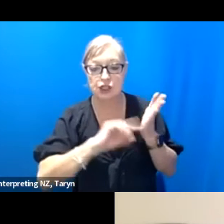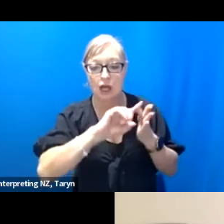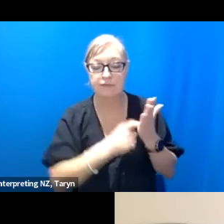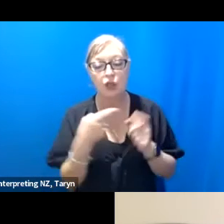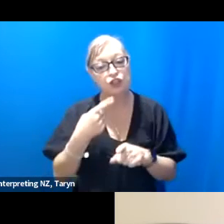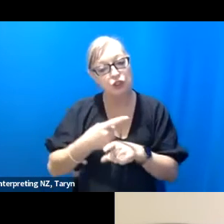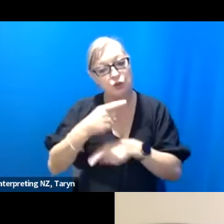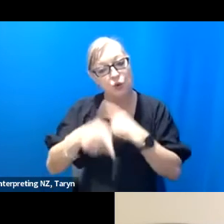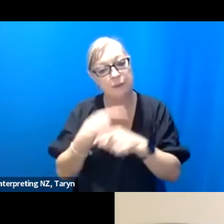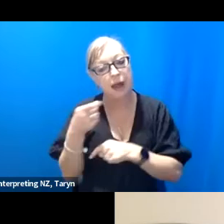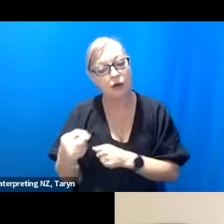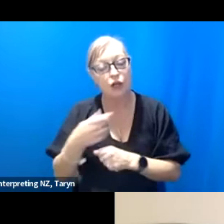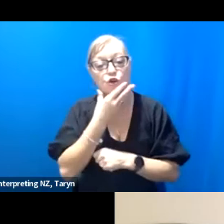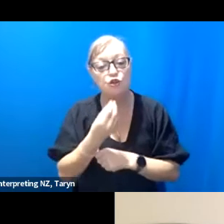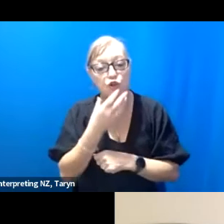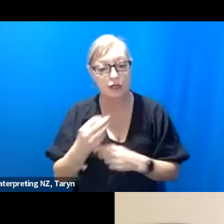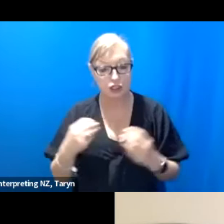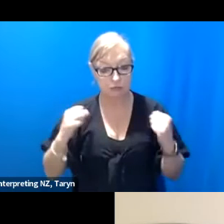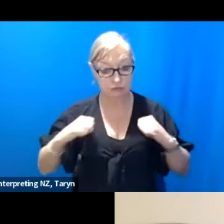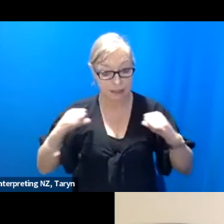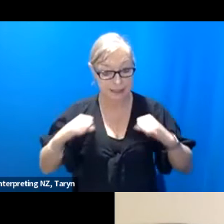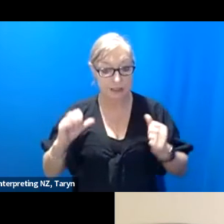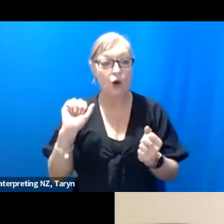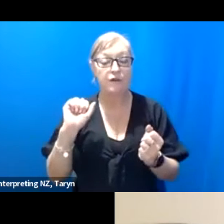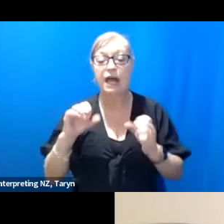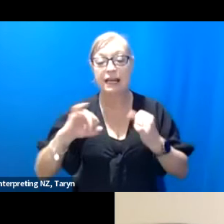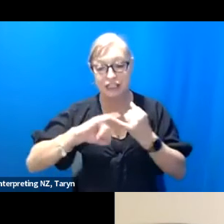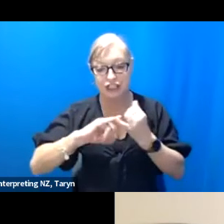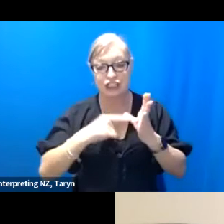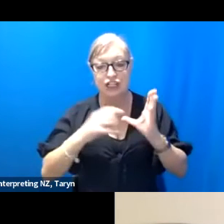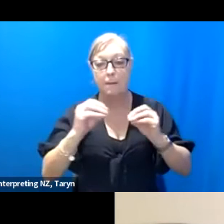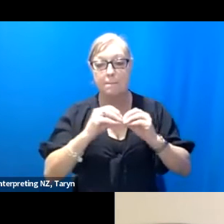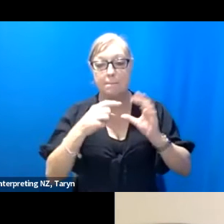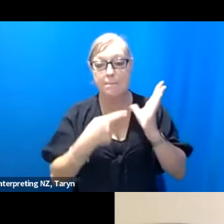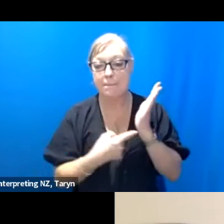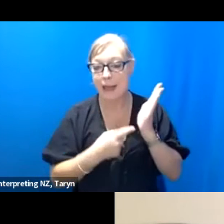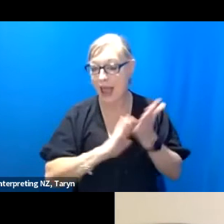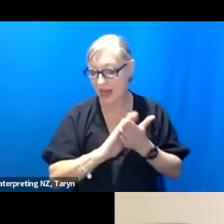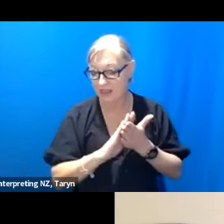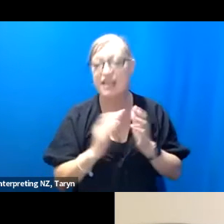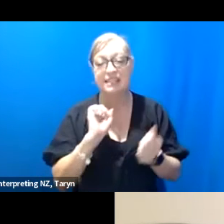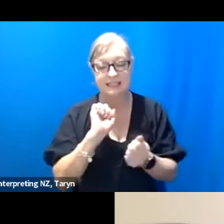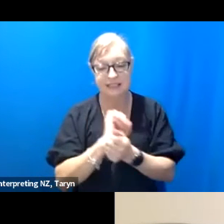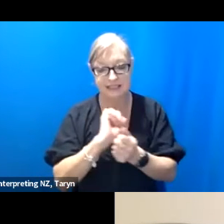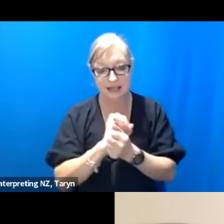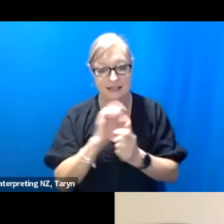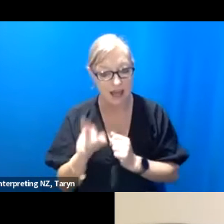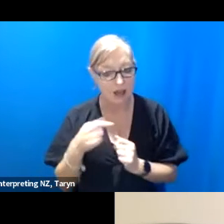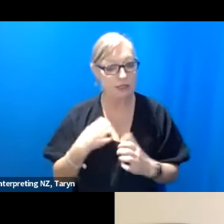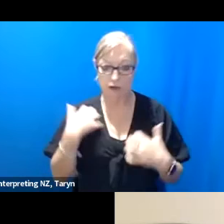and that was a really fascinating moment for me, actually, the way that she shared the practice of